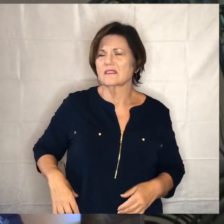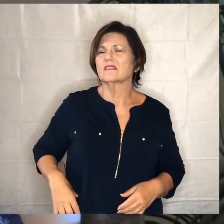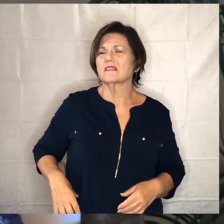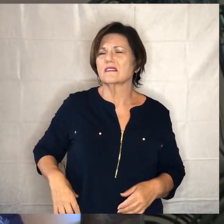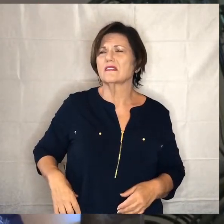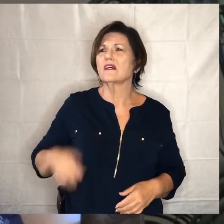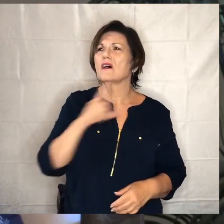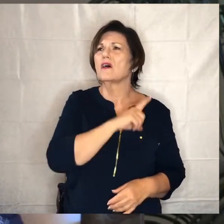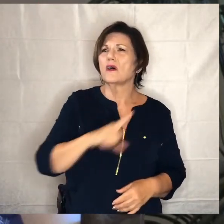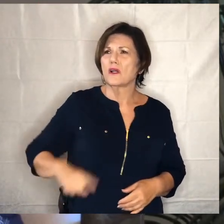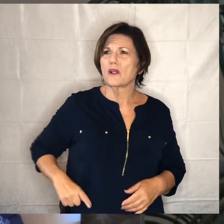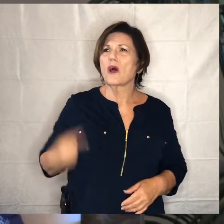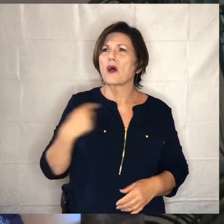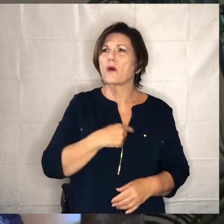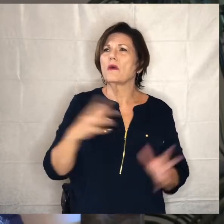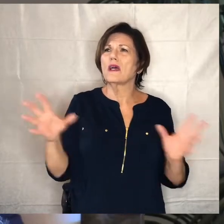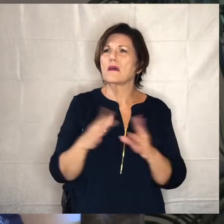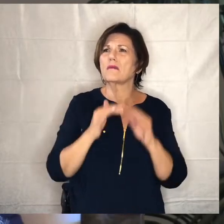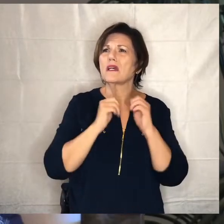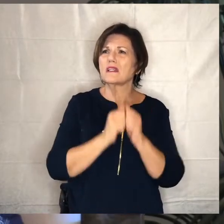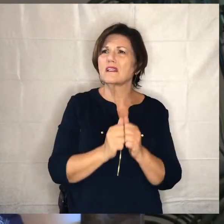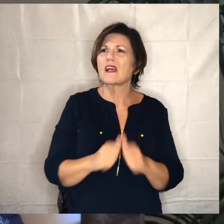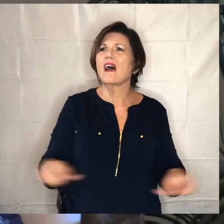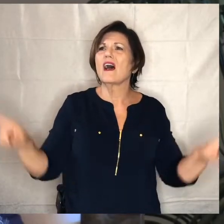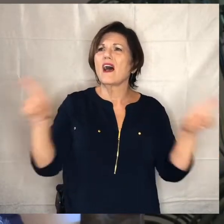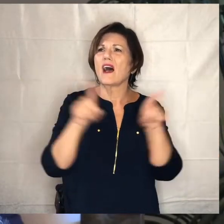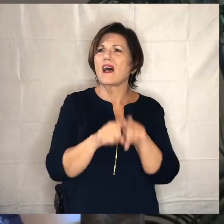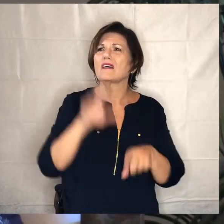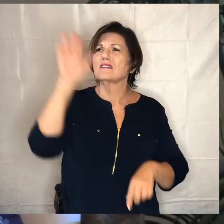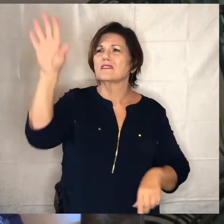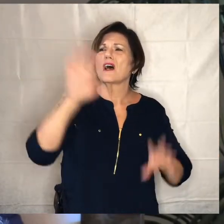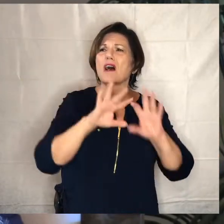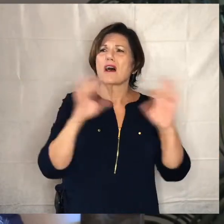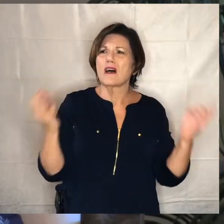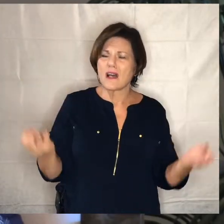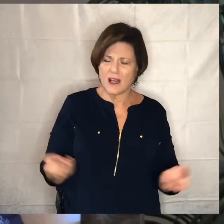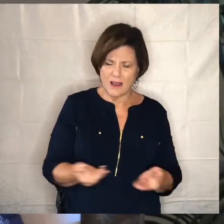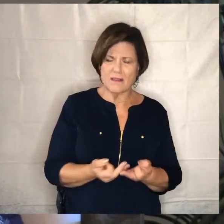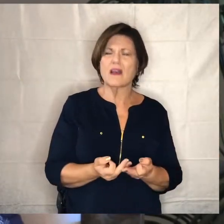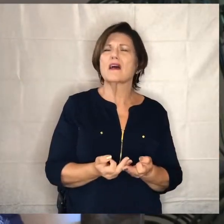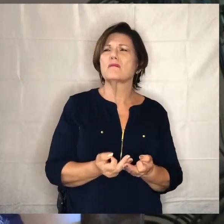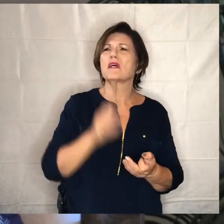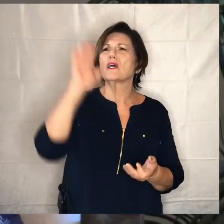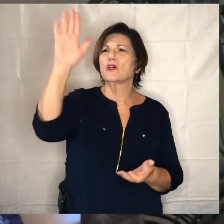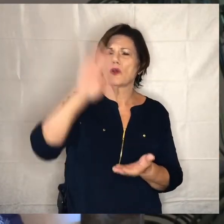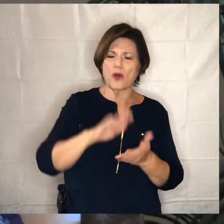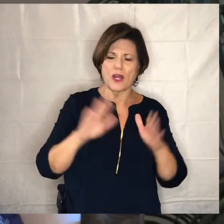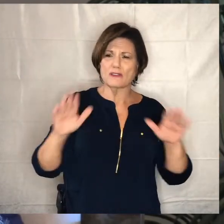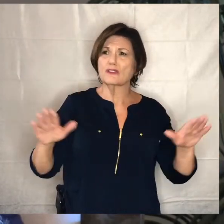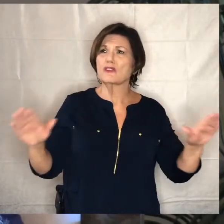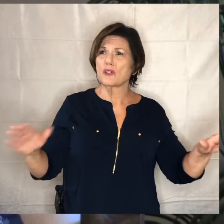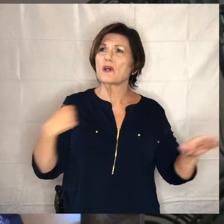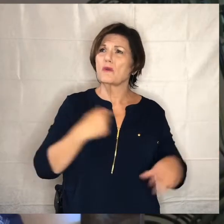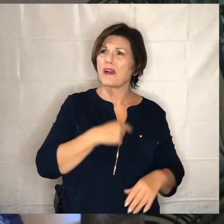and lord we come together now as a body as a family as your children and we